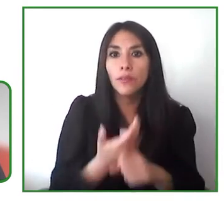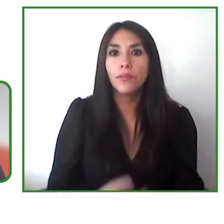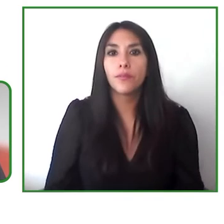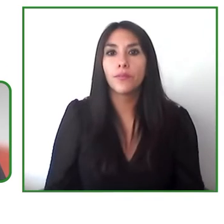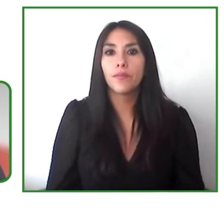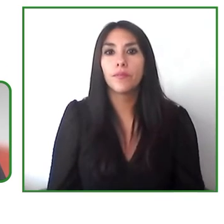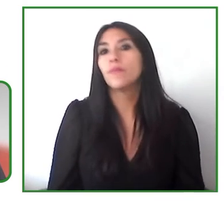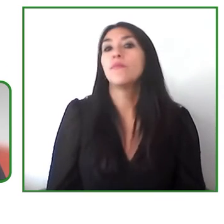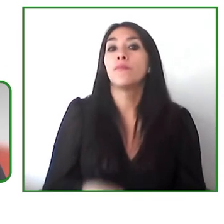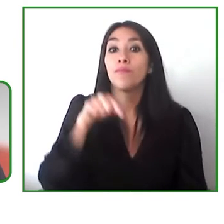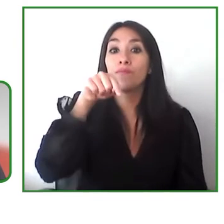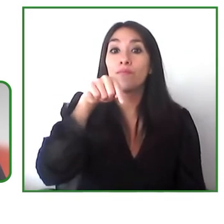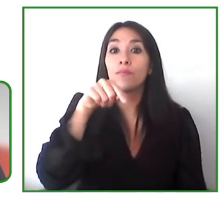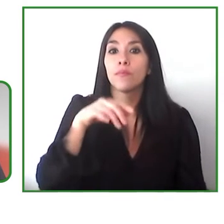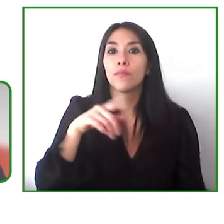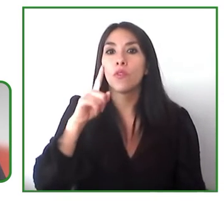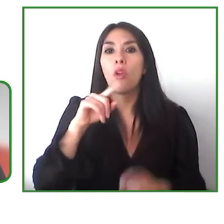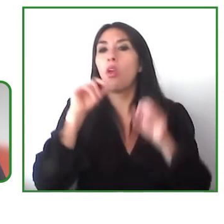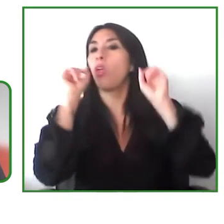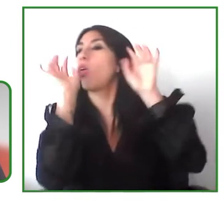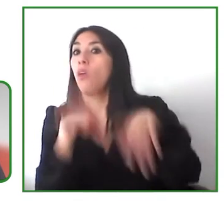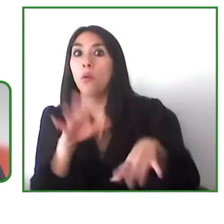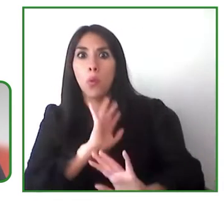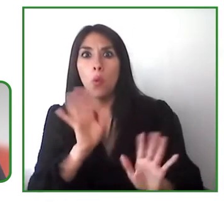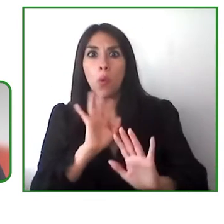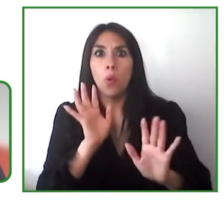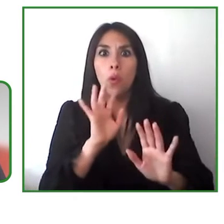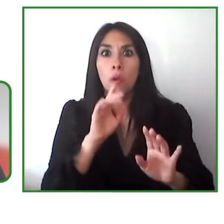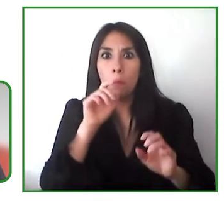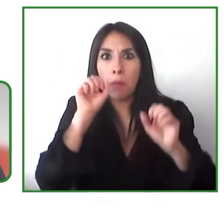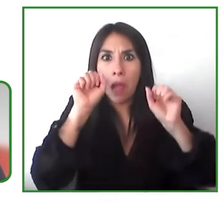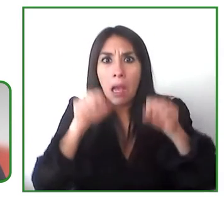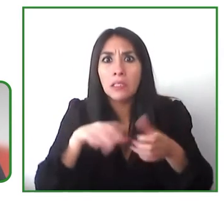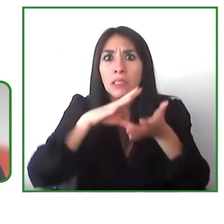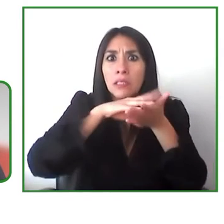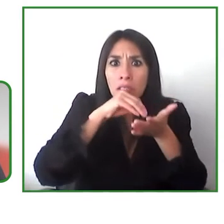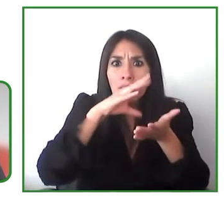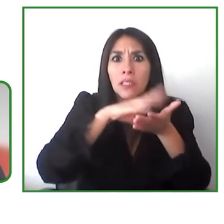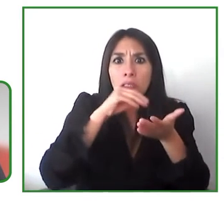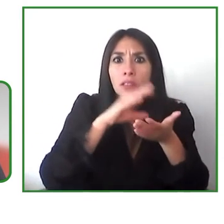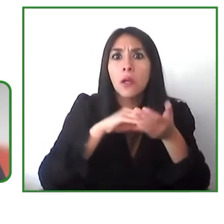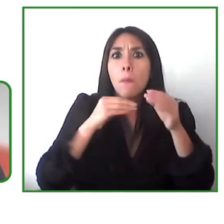that those difficulties are part of the process seek out alliances and partners